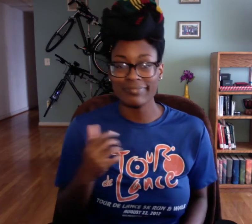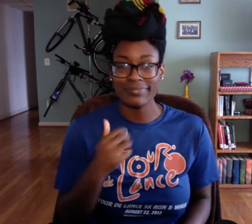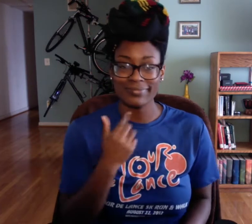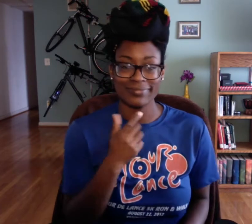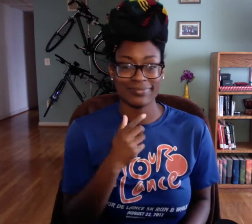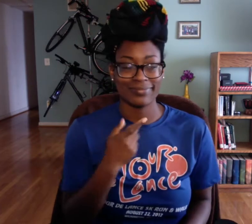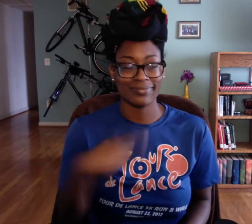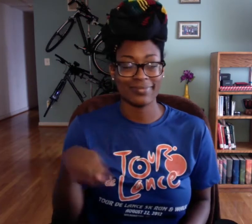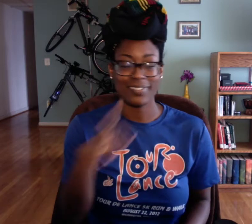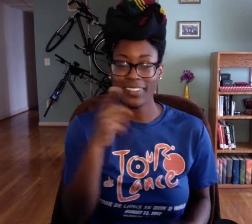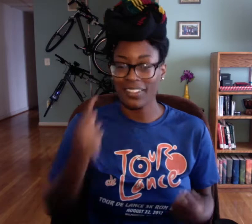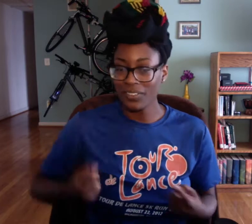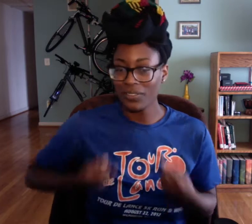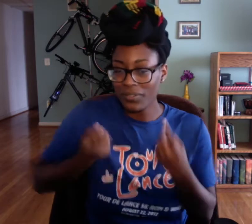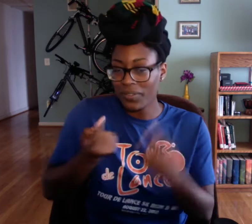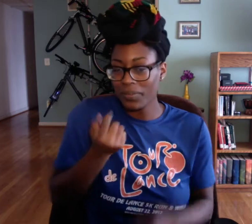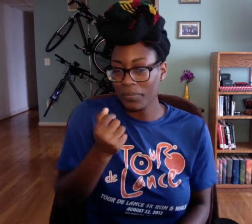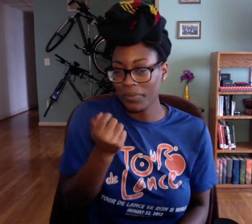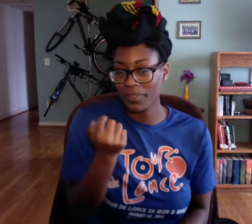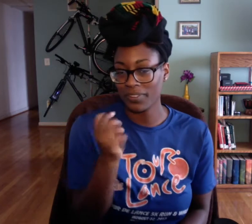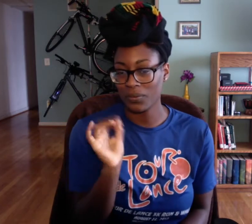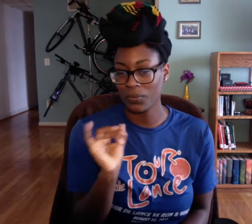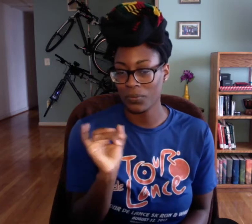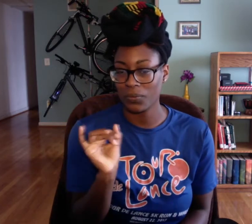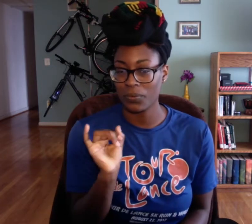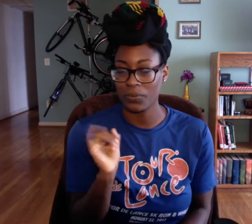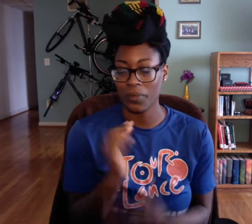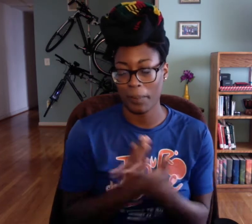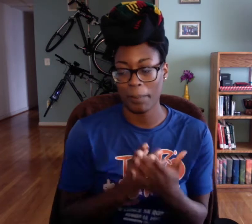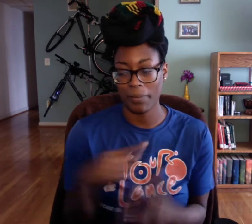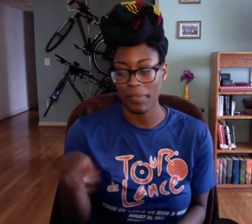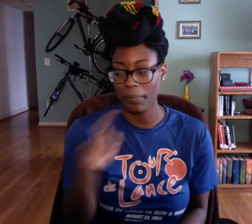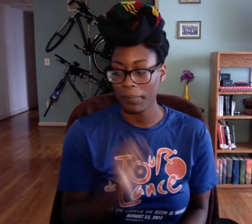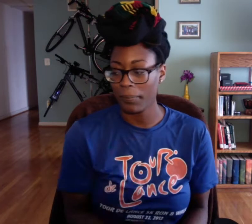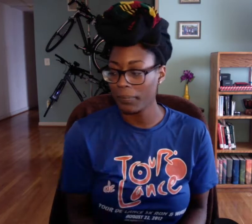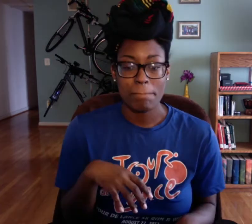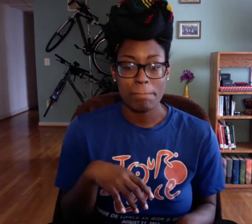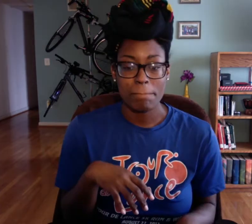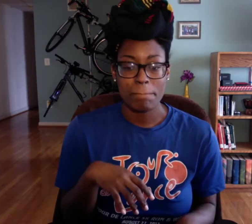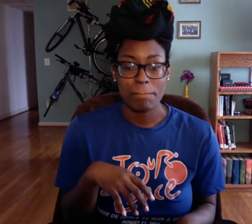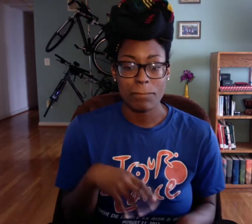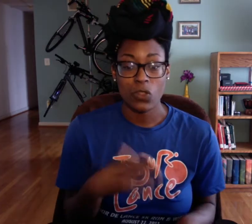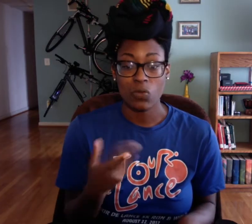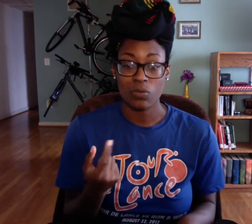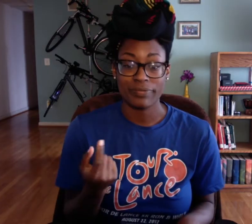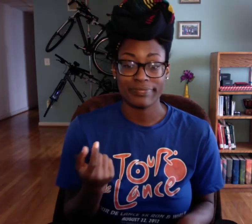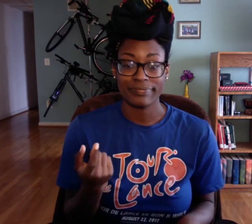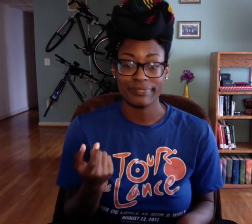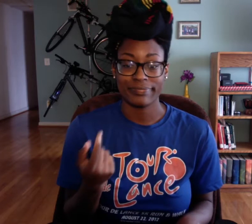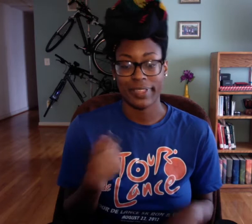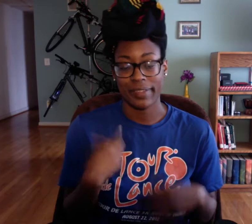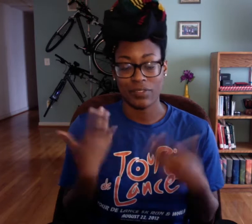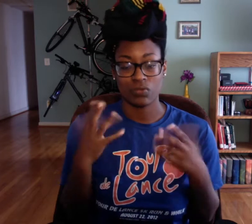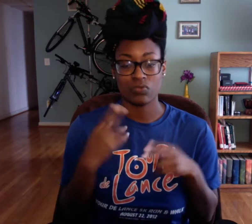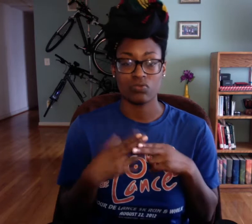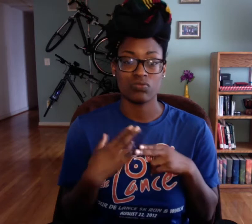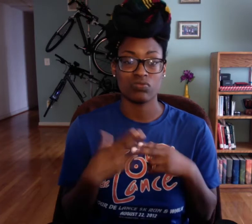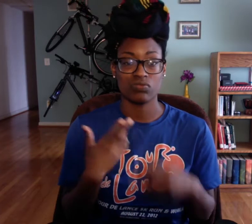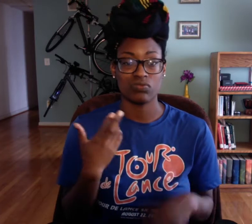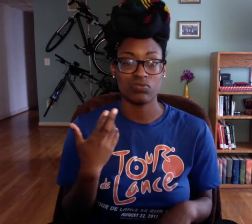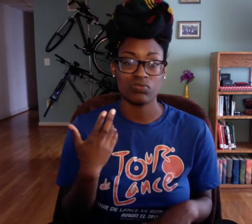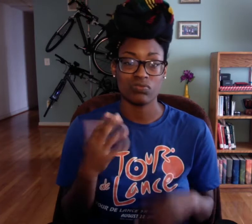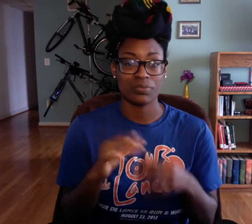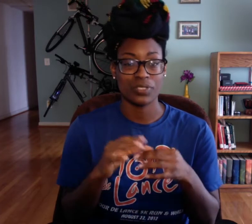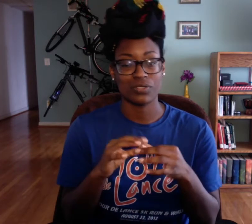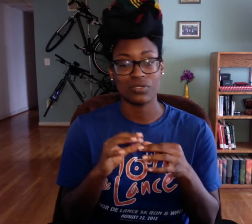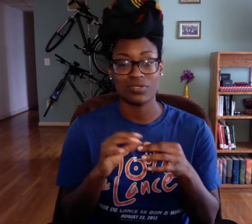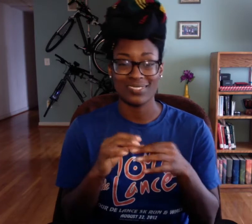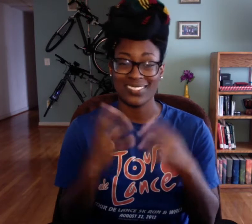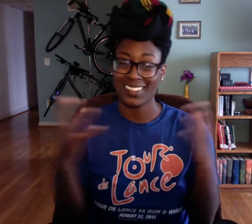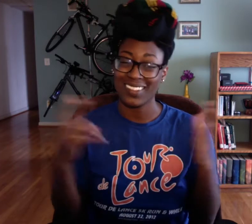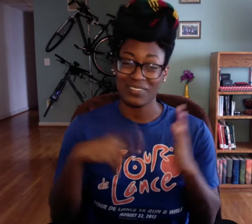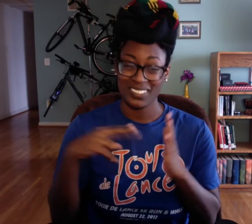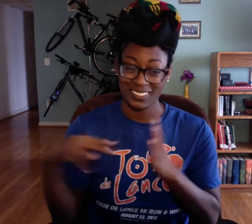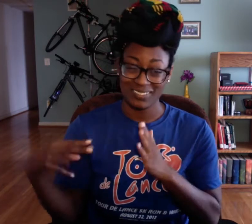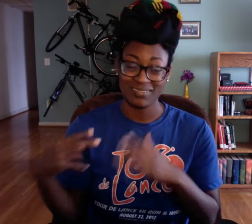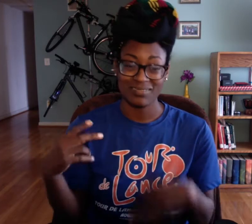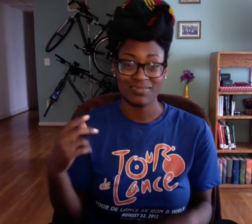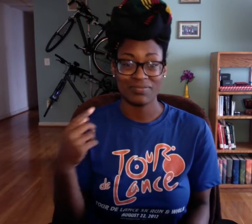There were a few people who were just as lost as I was at times.